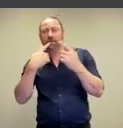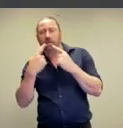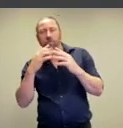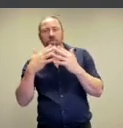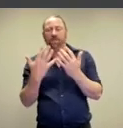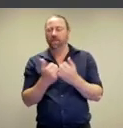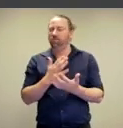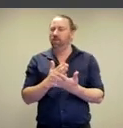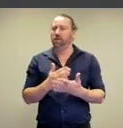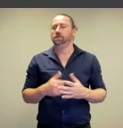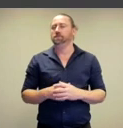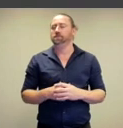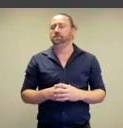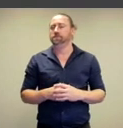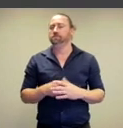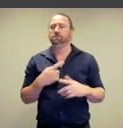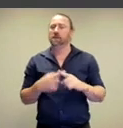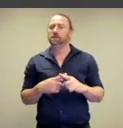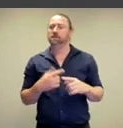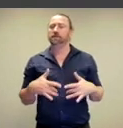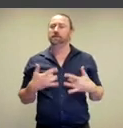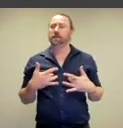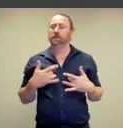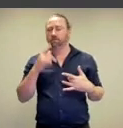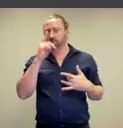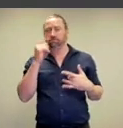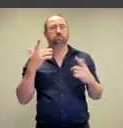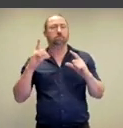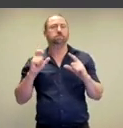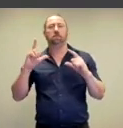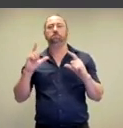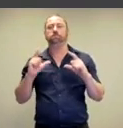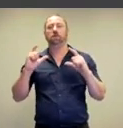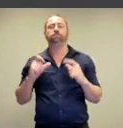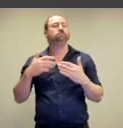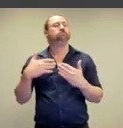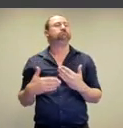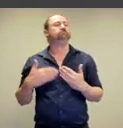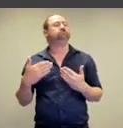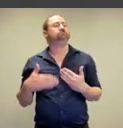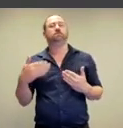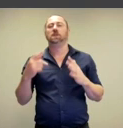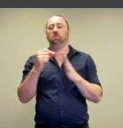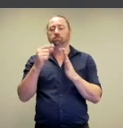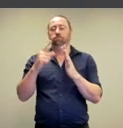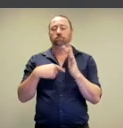and information and there's also a sense that you could